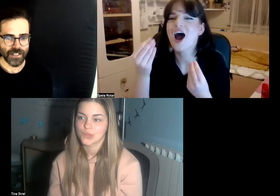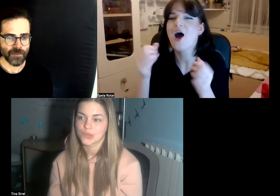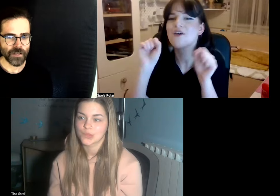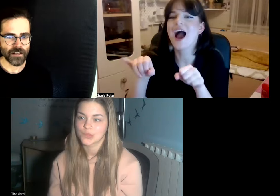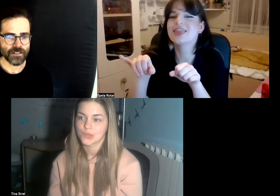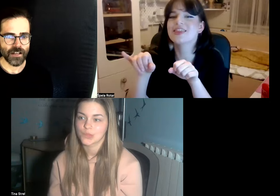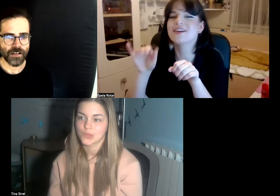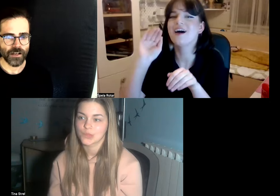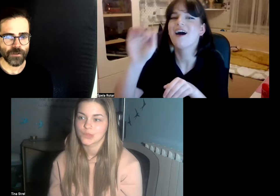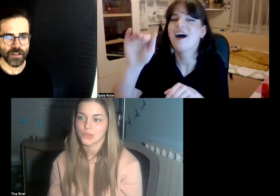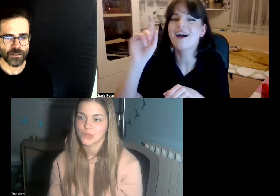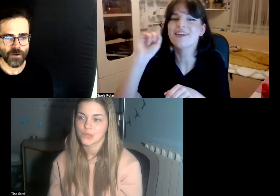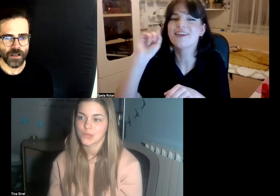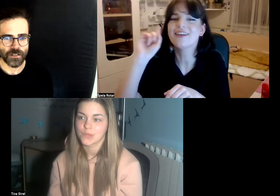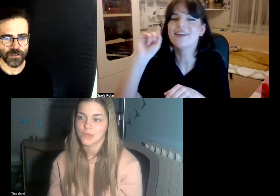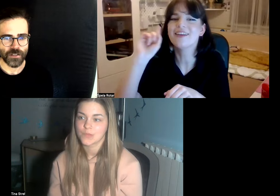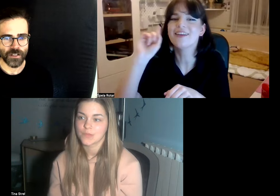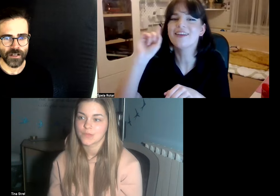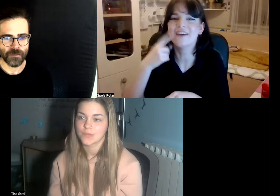something else I I would like to ask you Tina